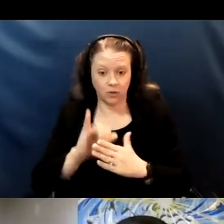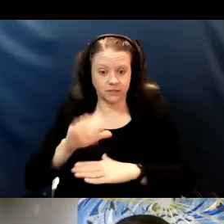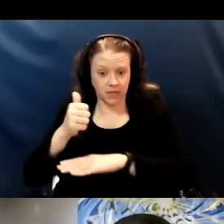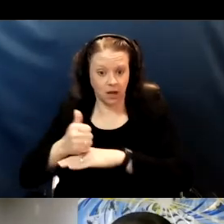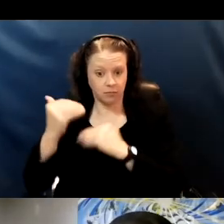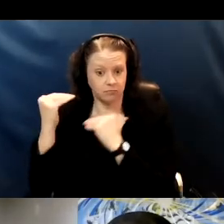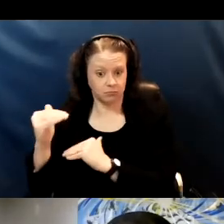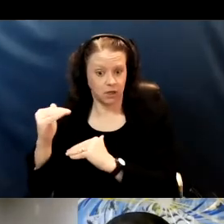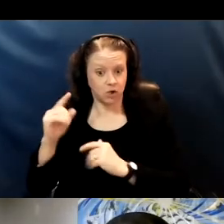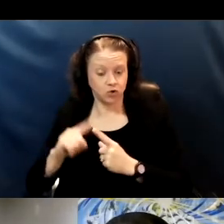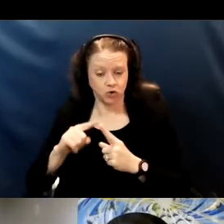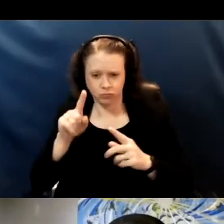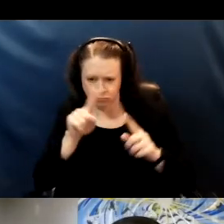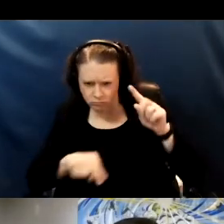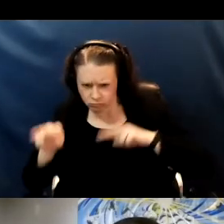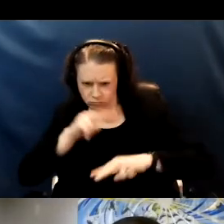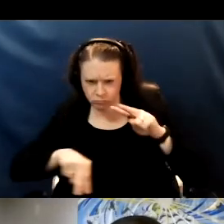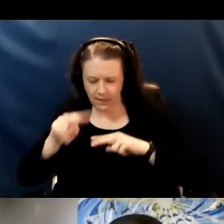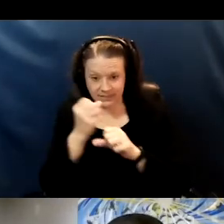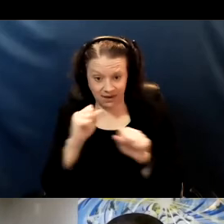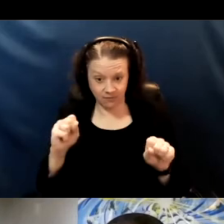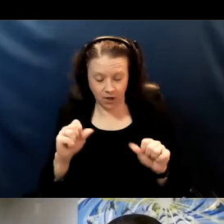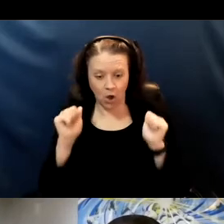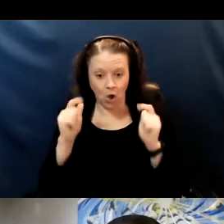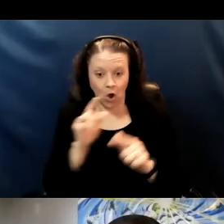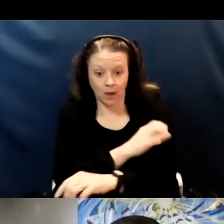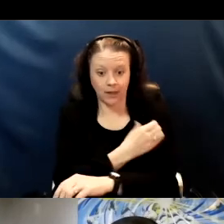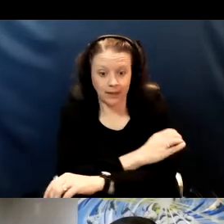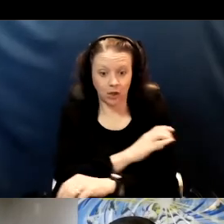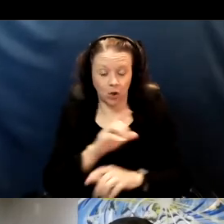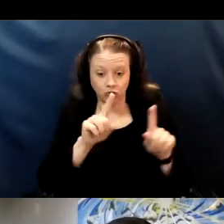All of the clinical trials looked at at least two months